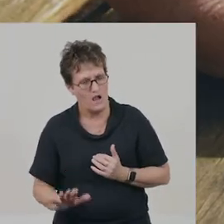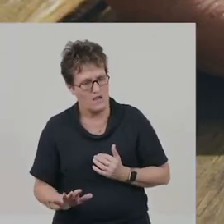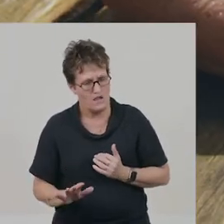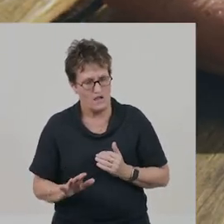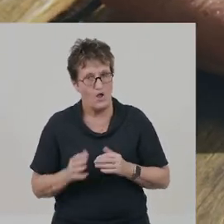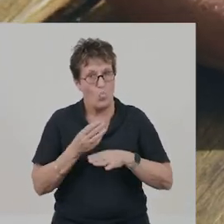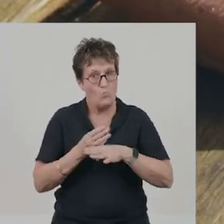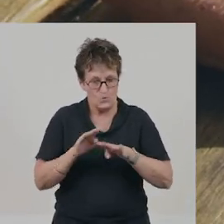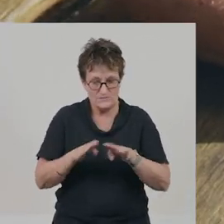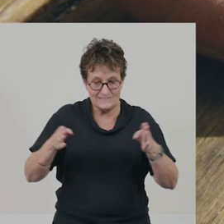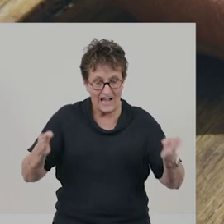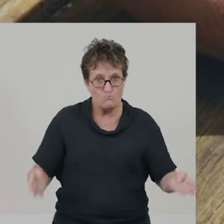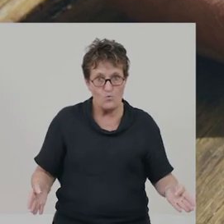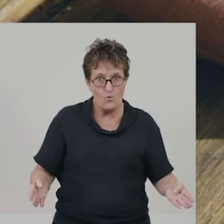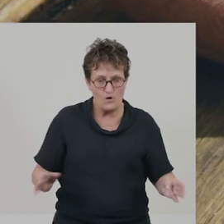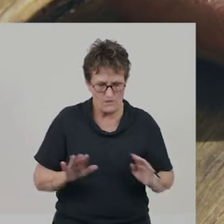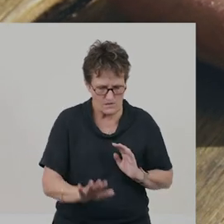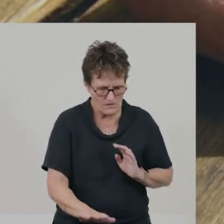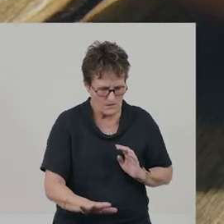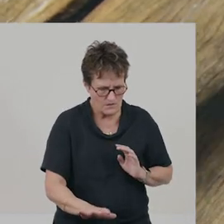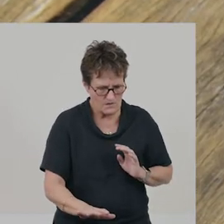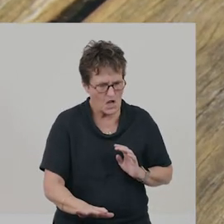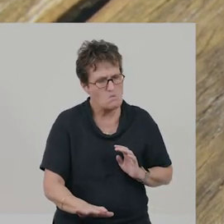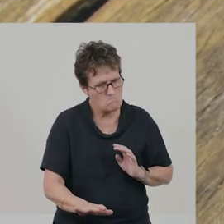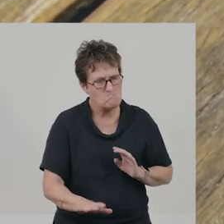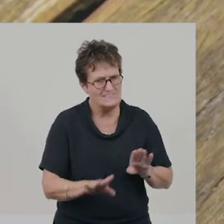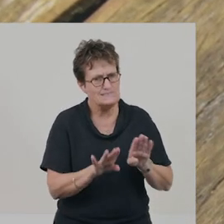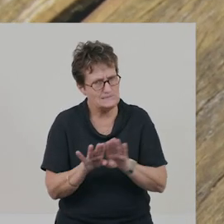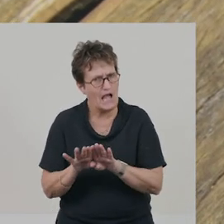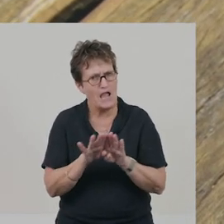The wooden table feels about the same temperature as my hand.